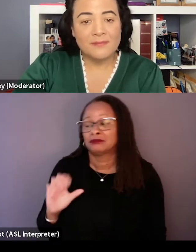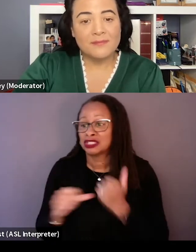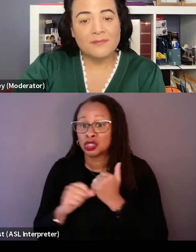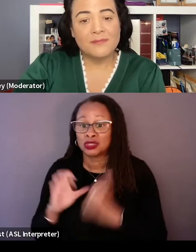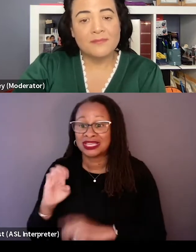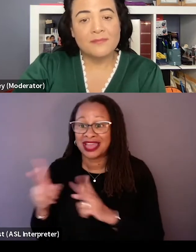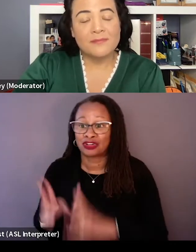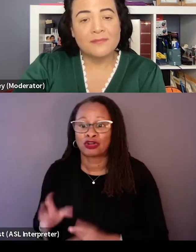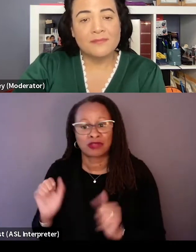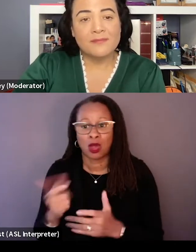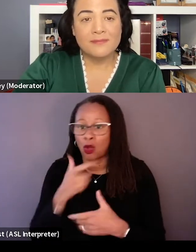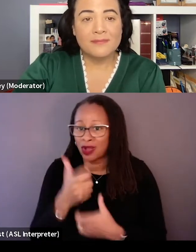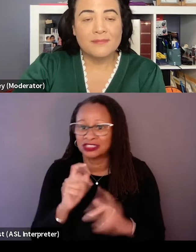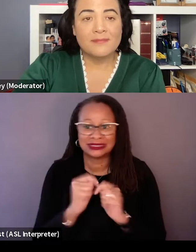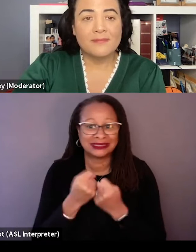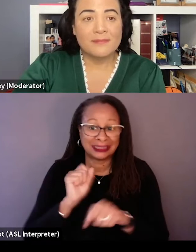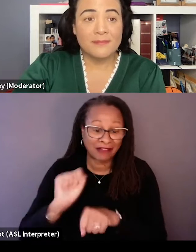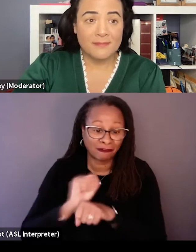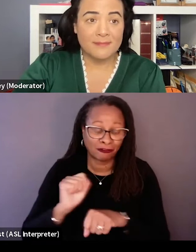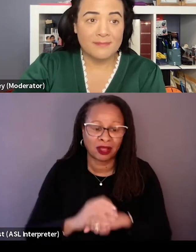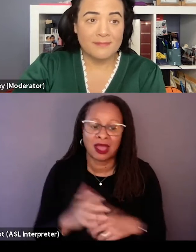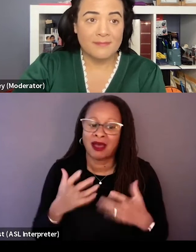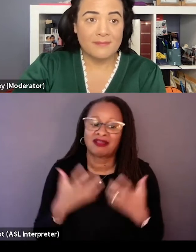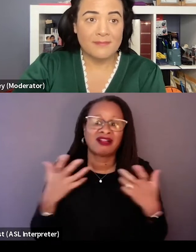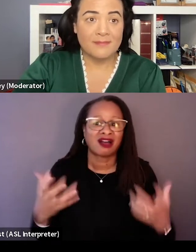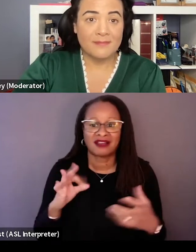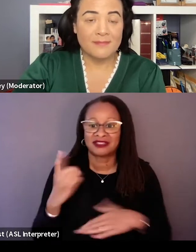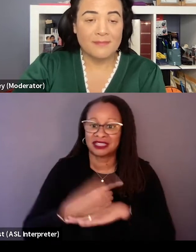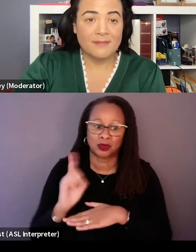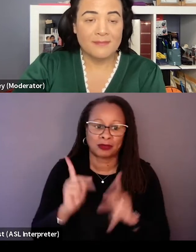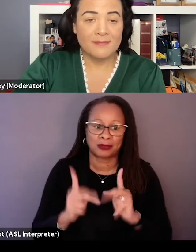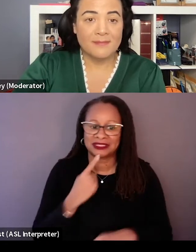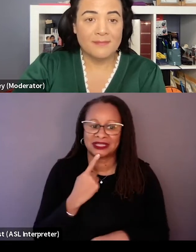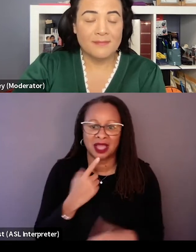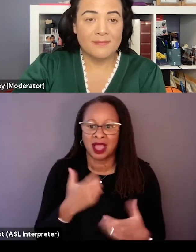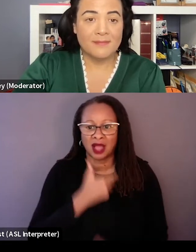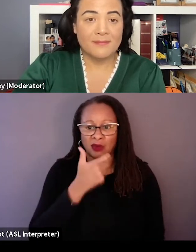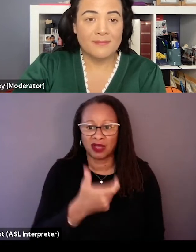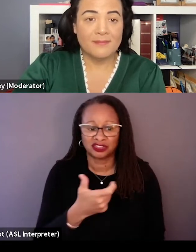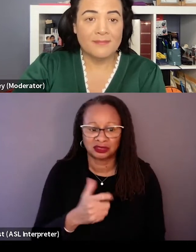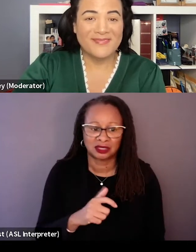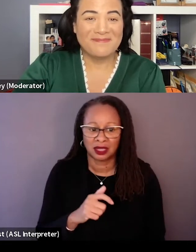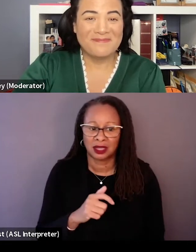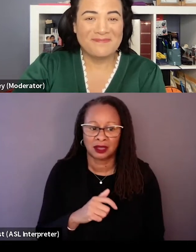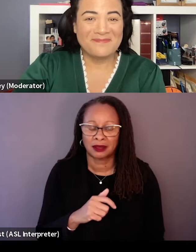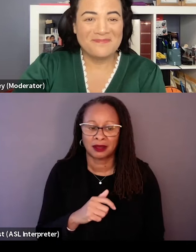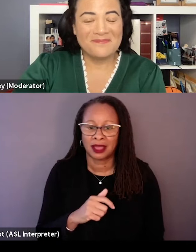So it was a team effort and there were a lot of of days where people would say, I just watched like someone at her computer for five hours